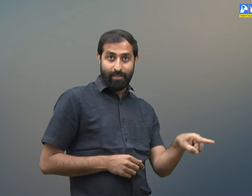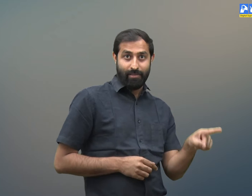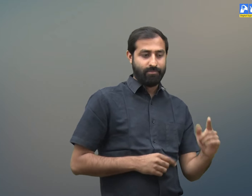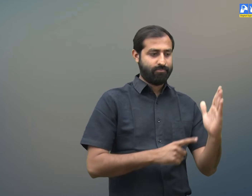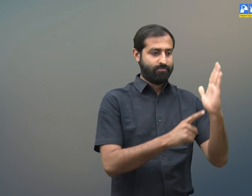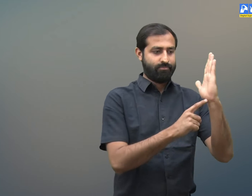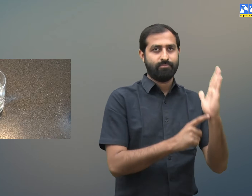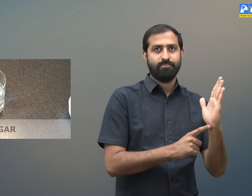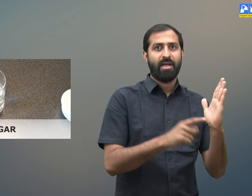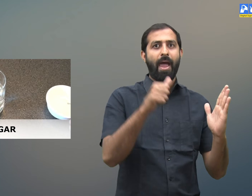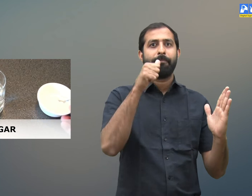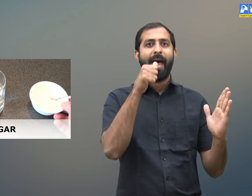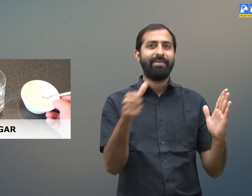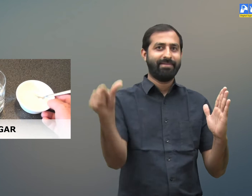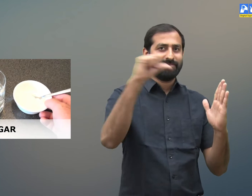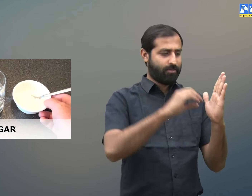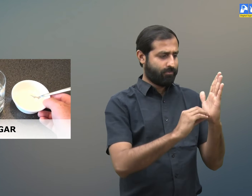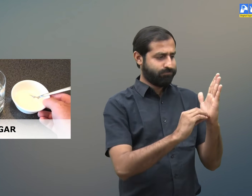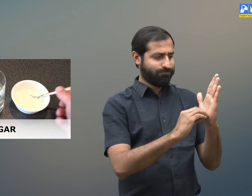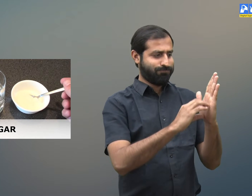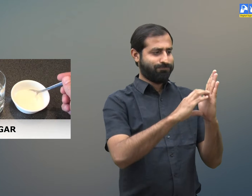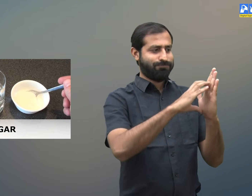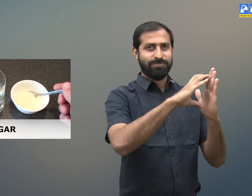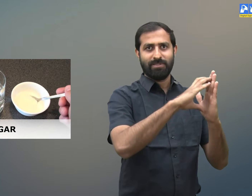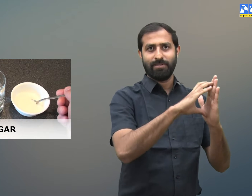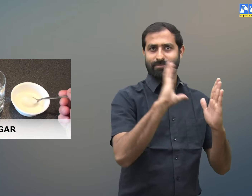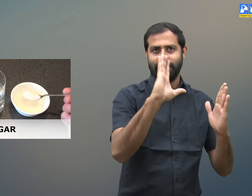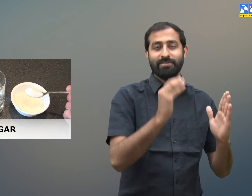Let us take a glass filled with water.